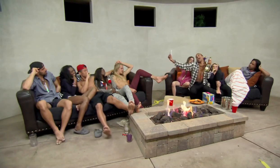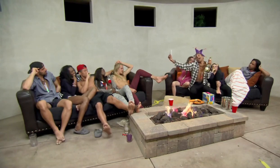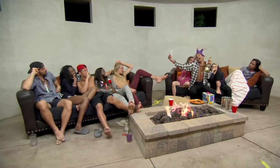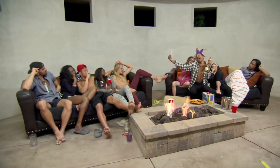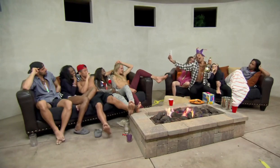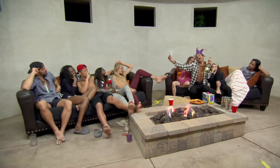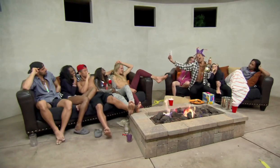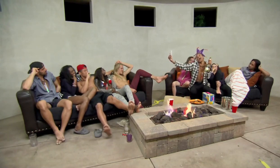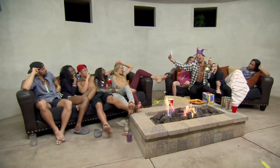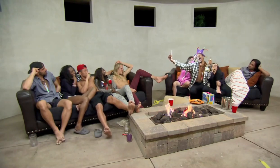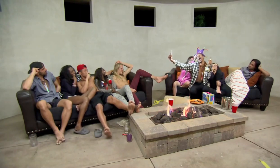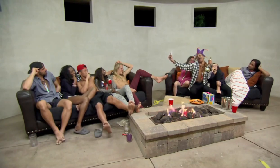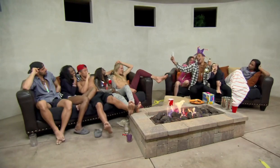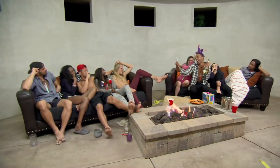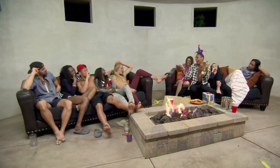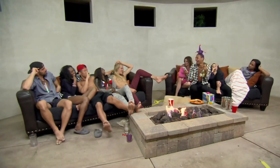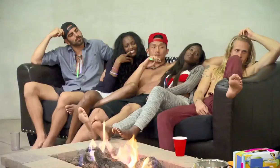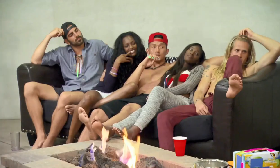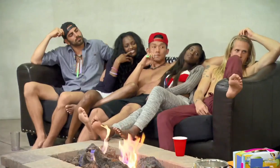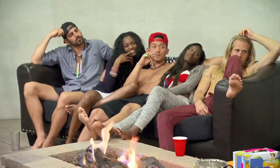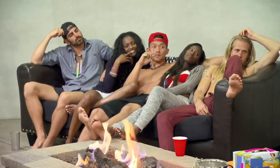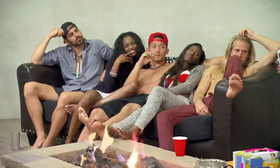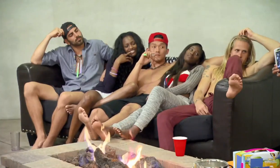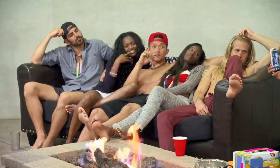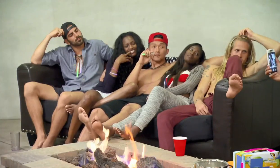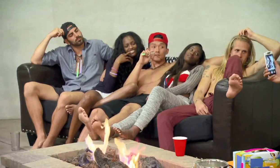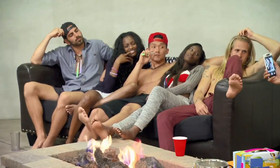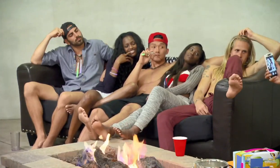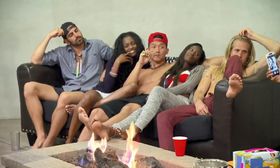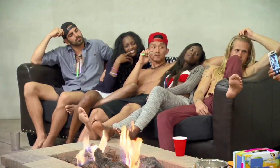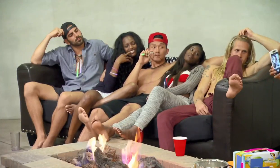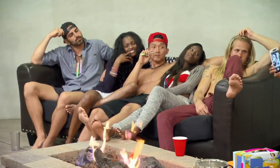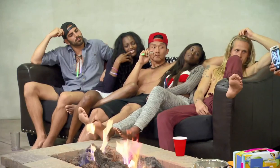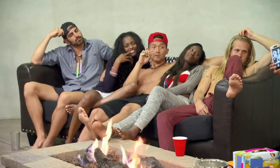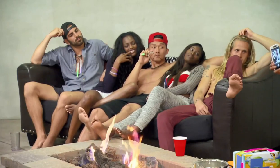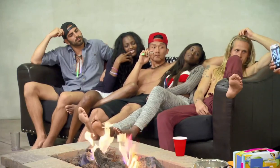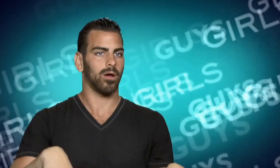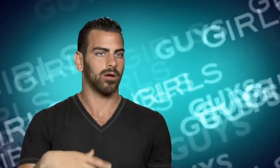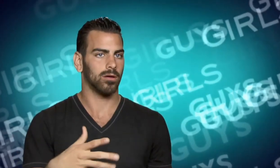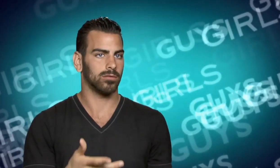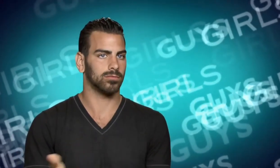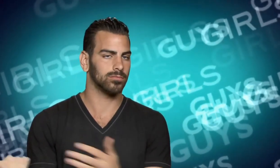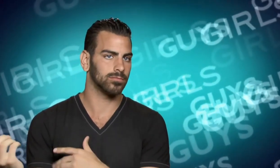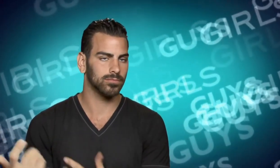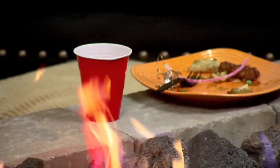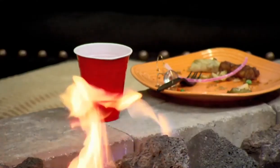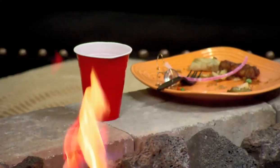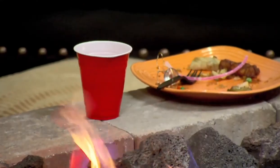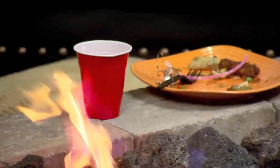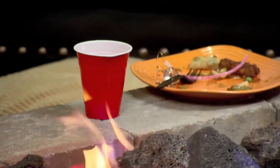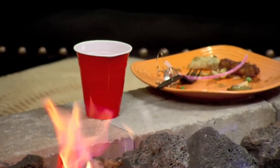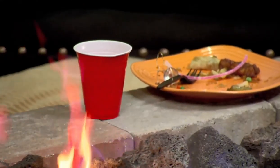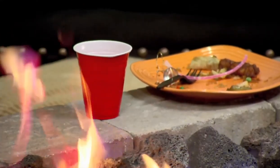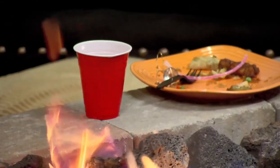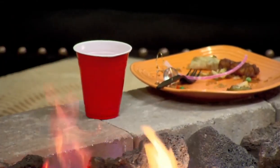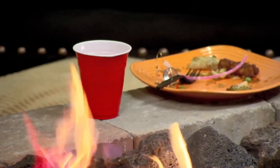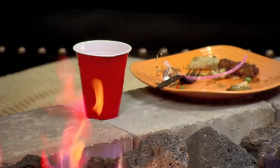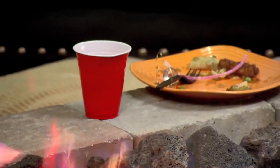You're taking away my phone for your own entertainment and you're not even talking with me? I felt like I was invisible, so I just walked out Where did Nyle go?